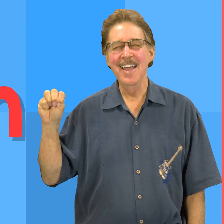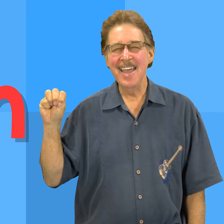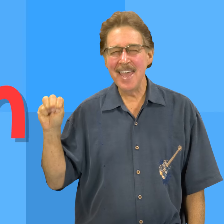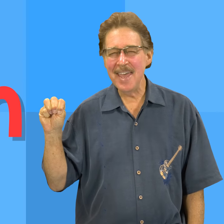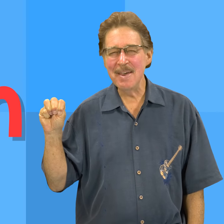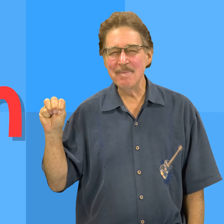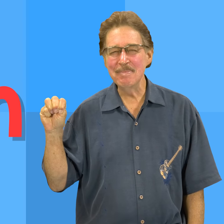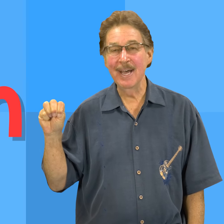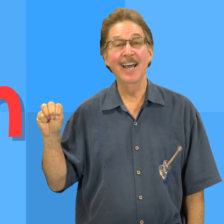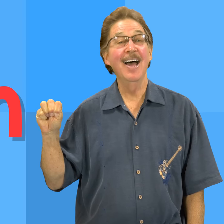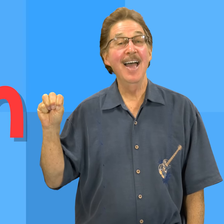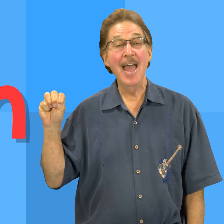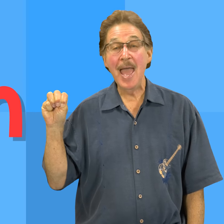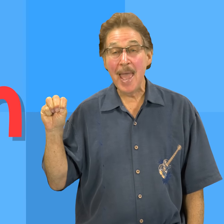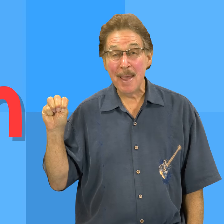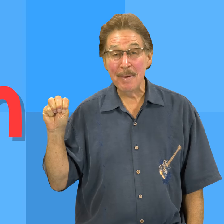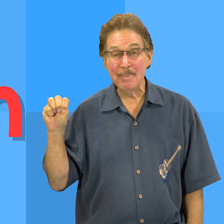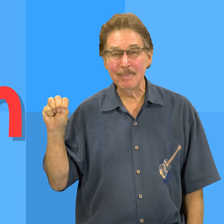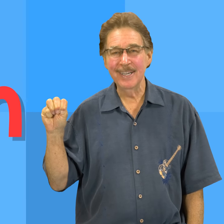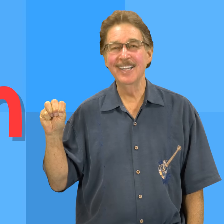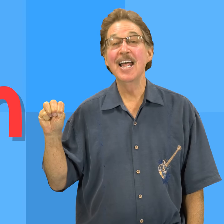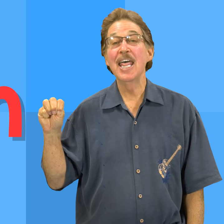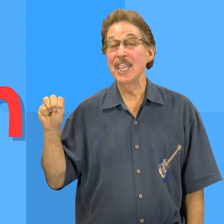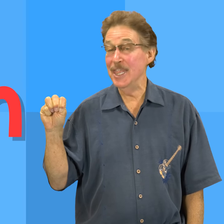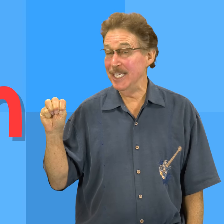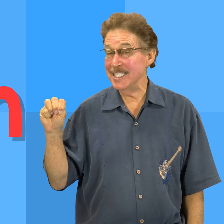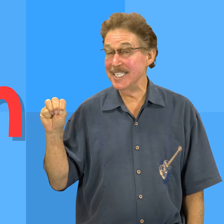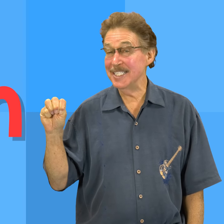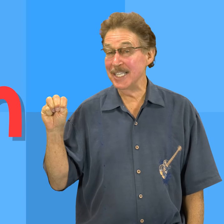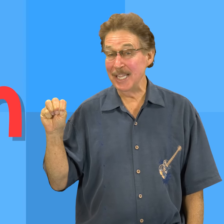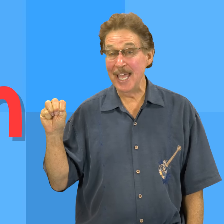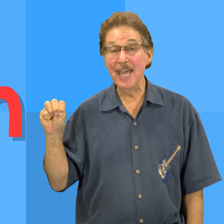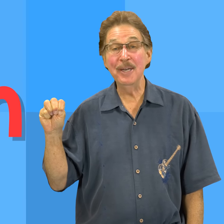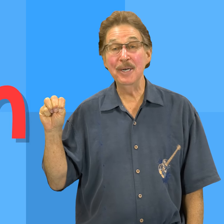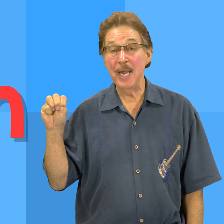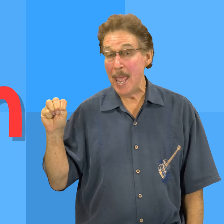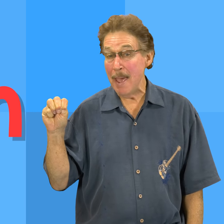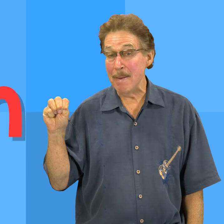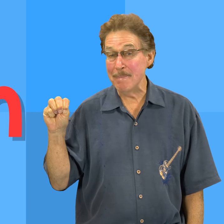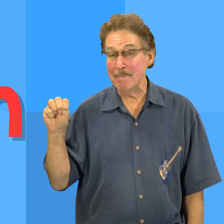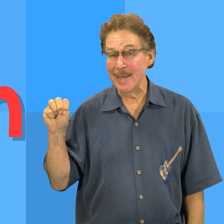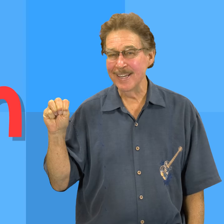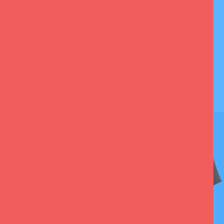M, m, this is the letter m